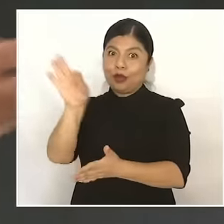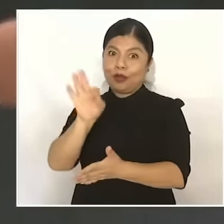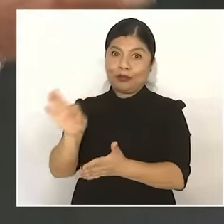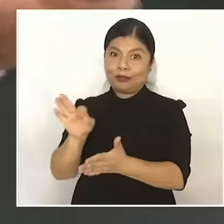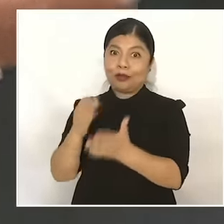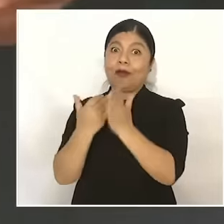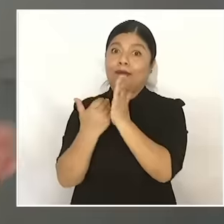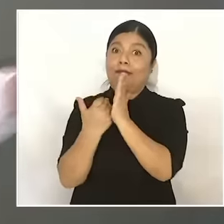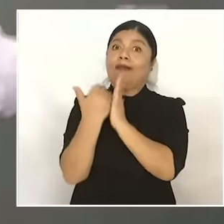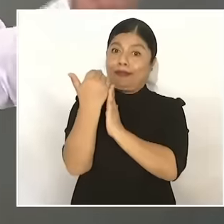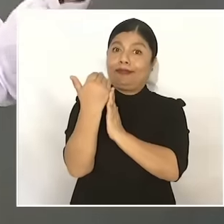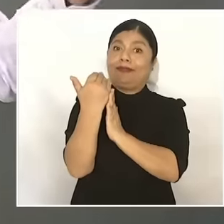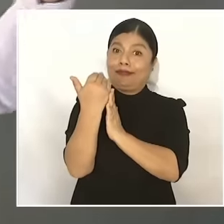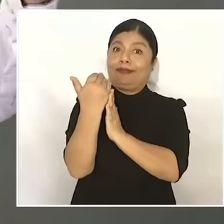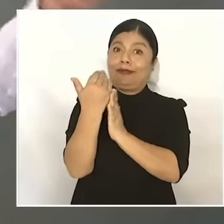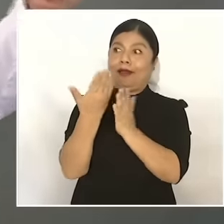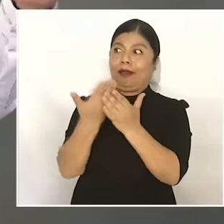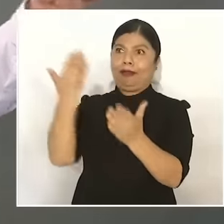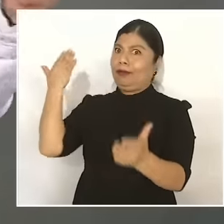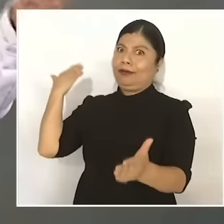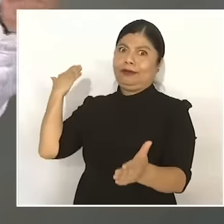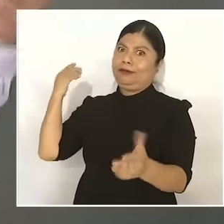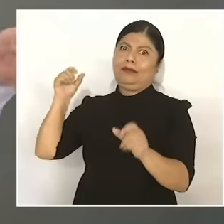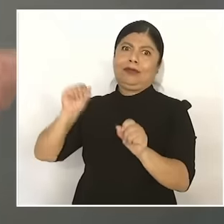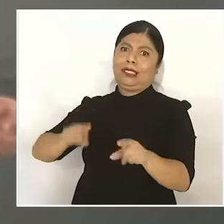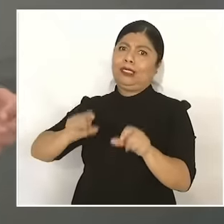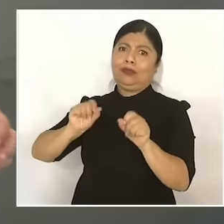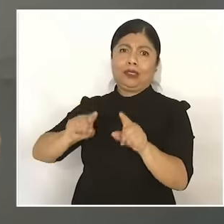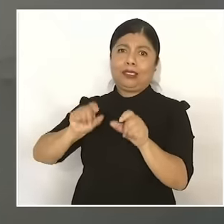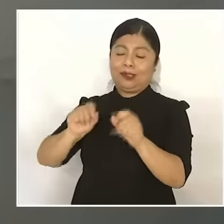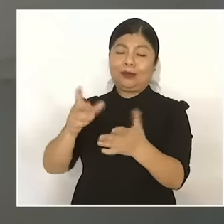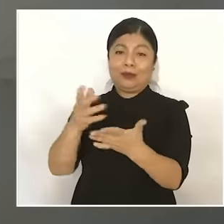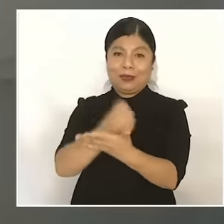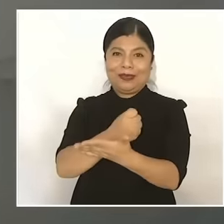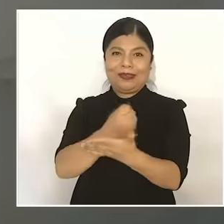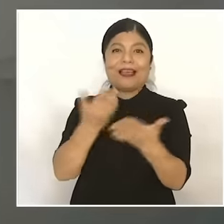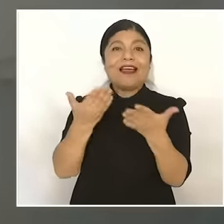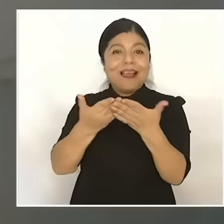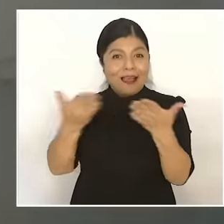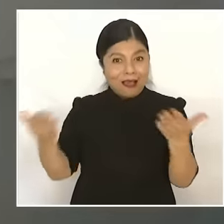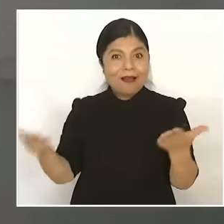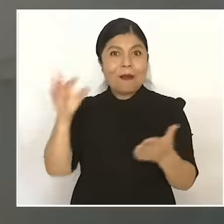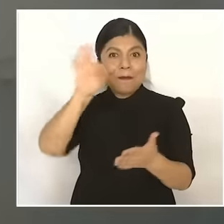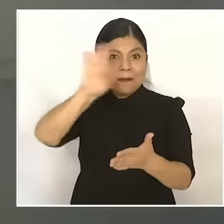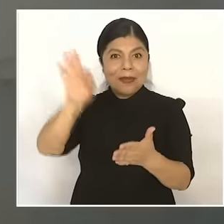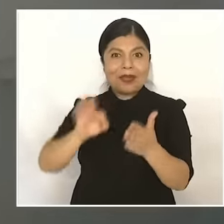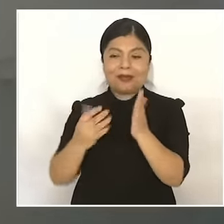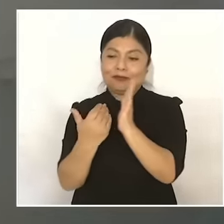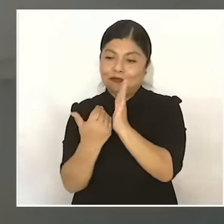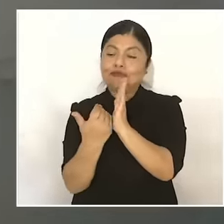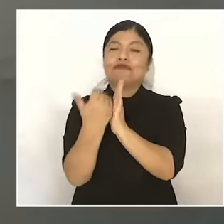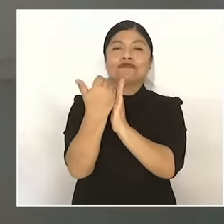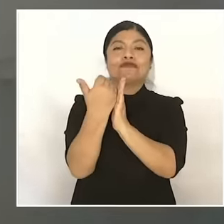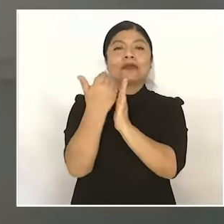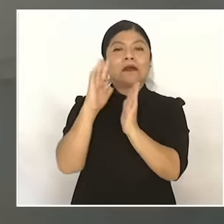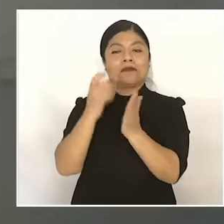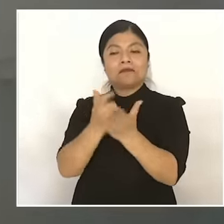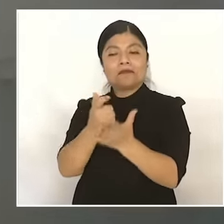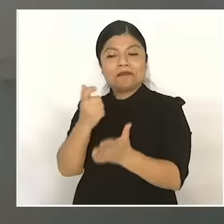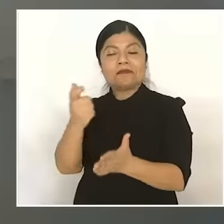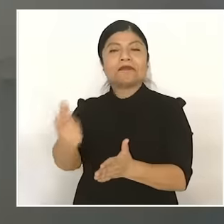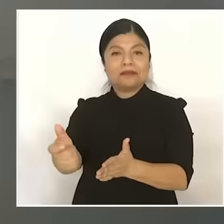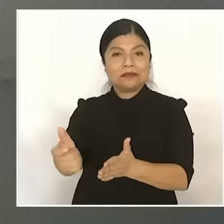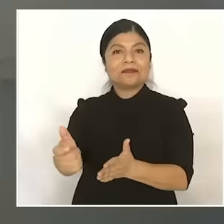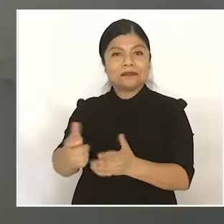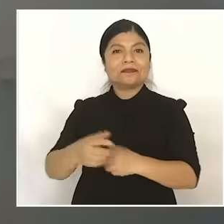even though they are still putting pressure after 50 years because with Echeverría